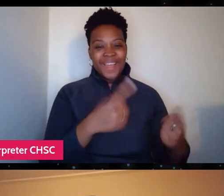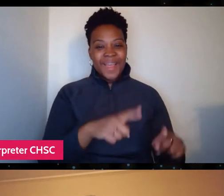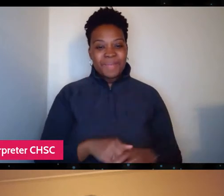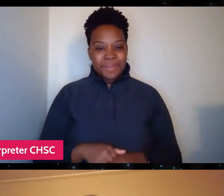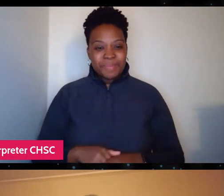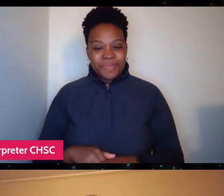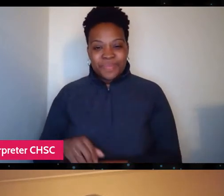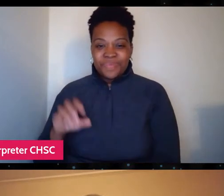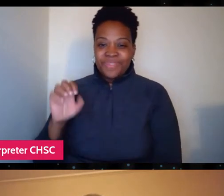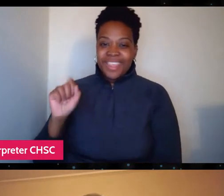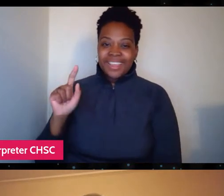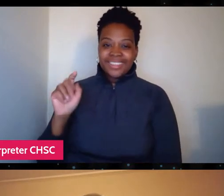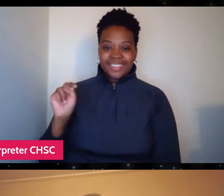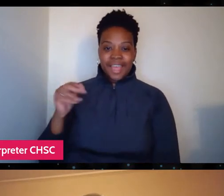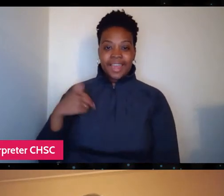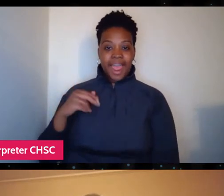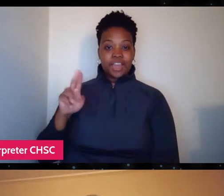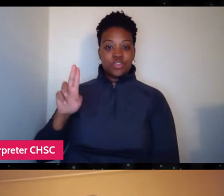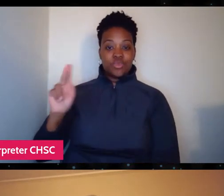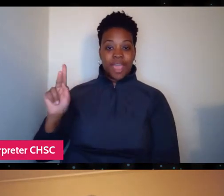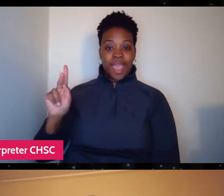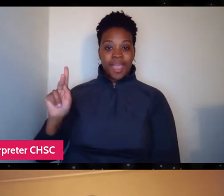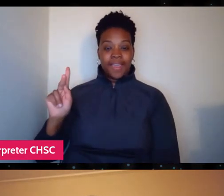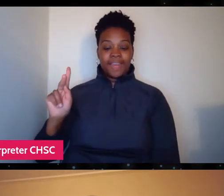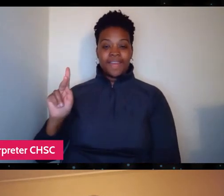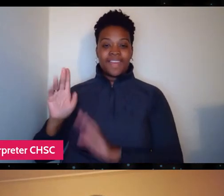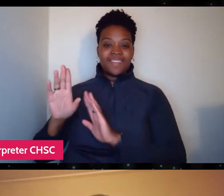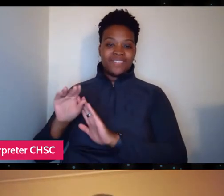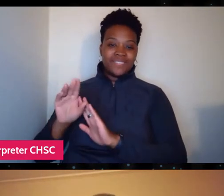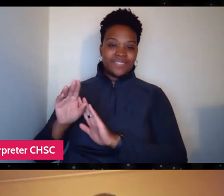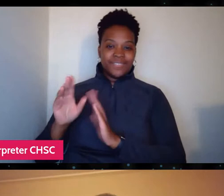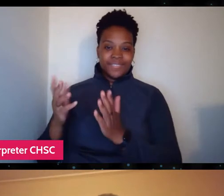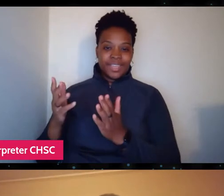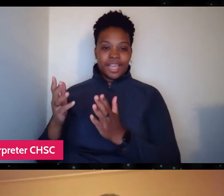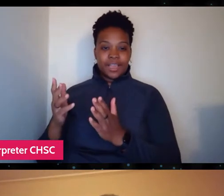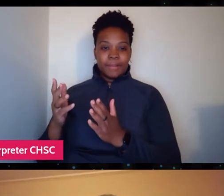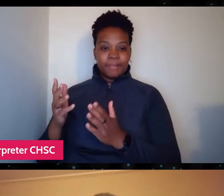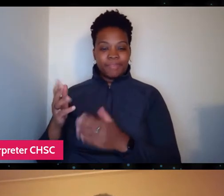We had the UK shoot entirely binned five days